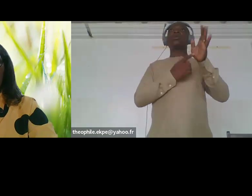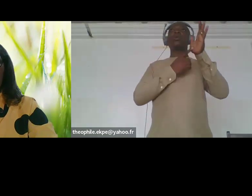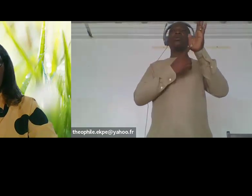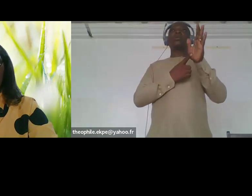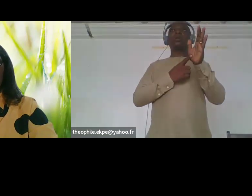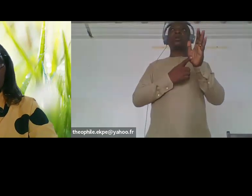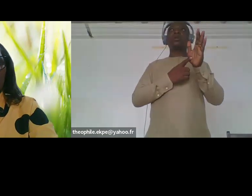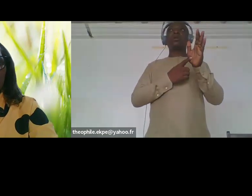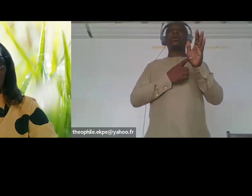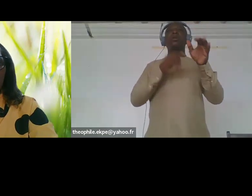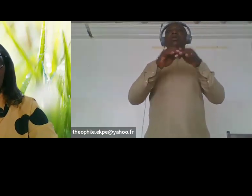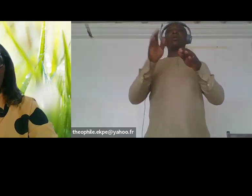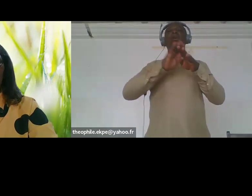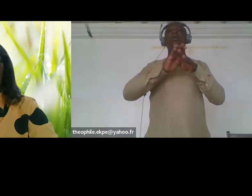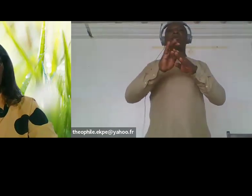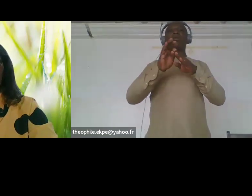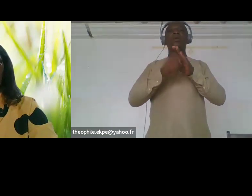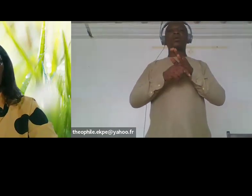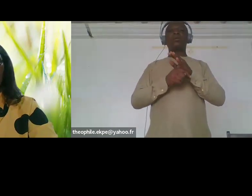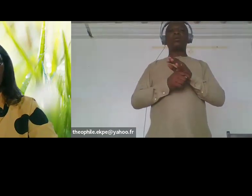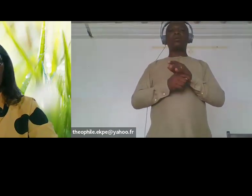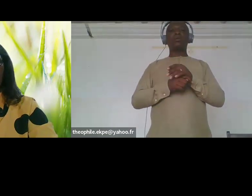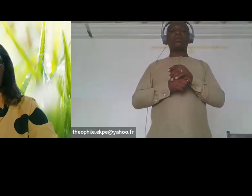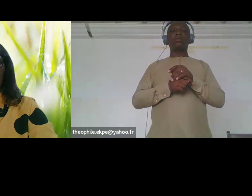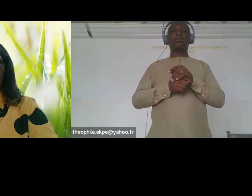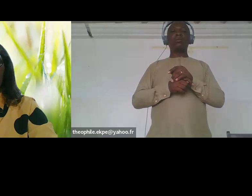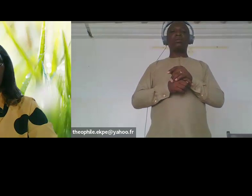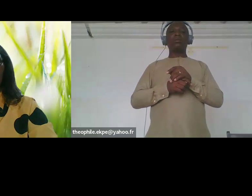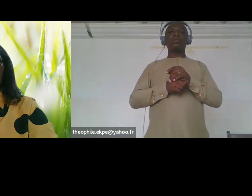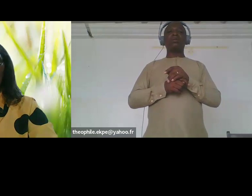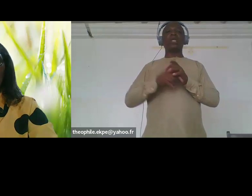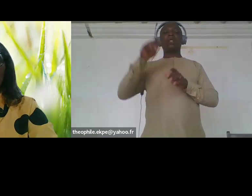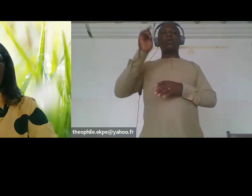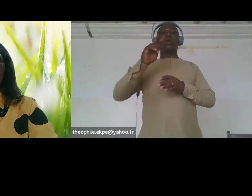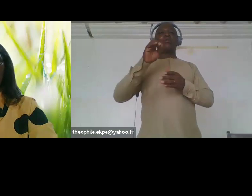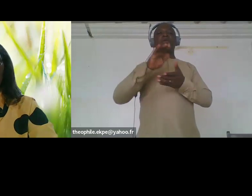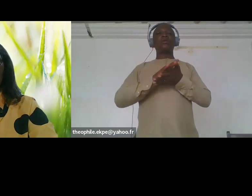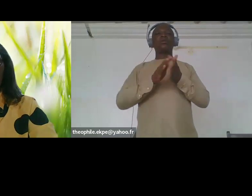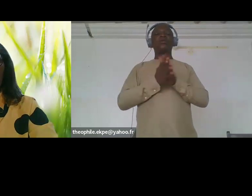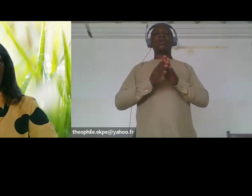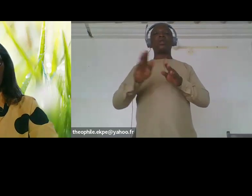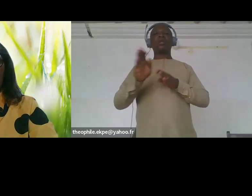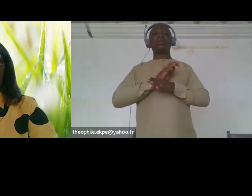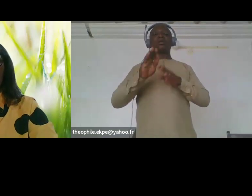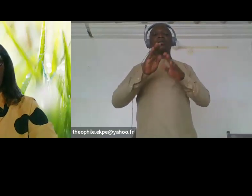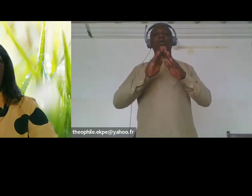that it's a business but also they can address the community uh challenges on